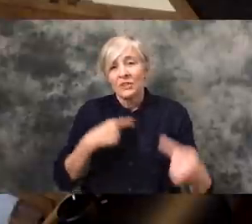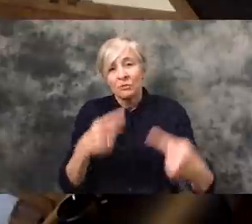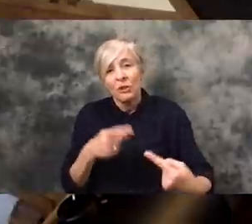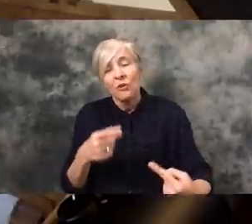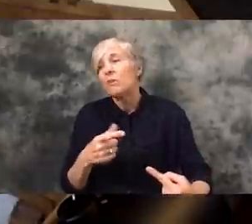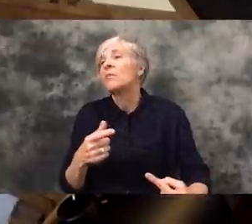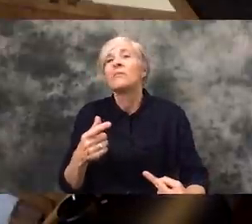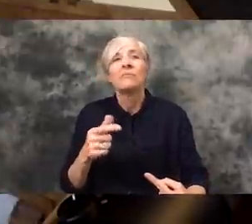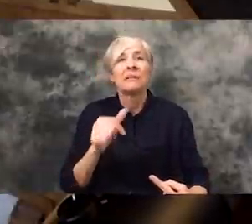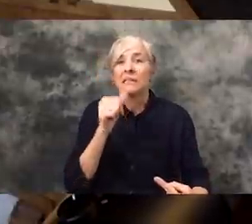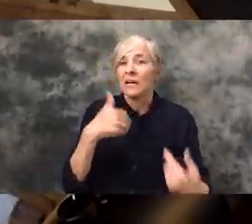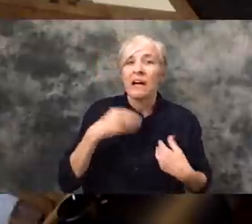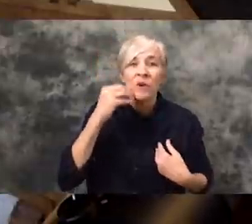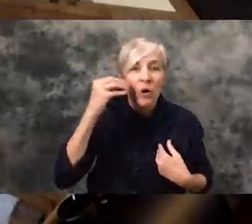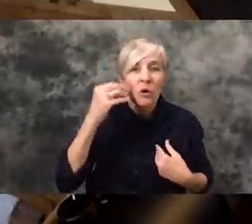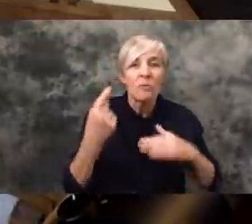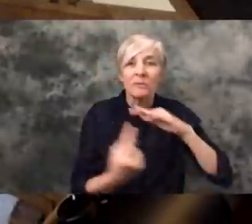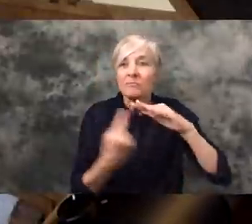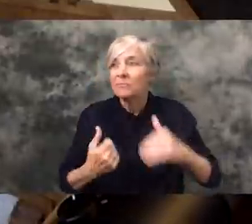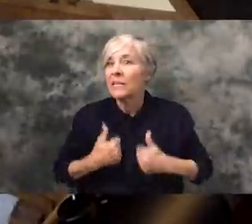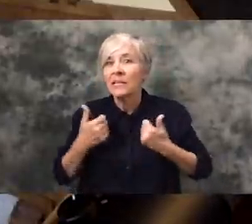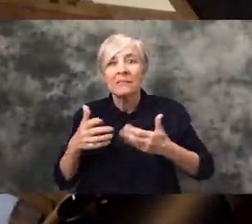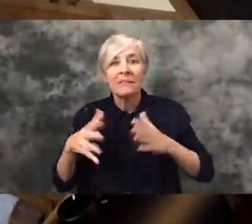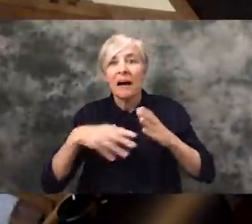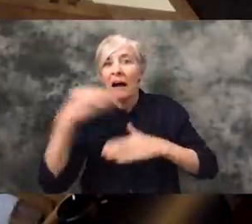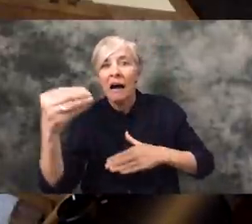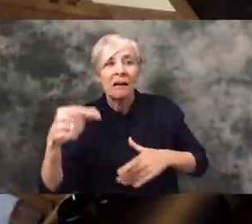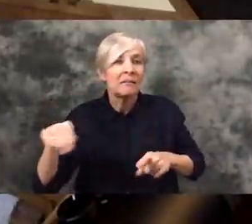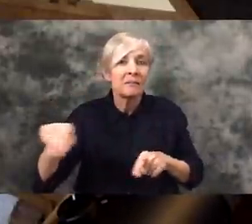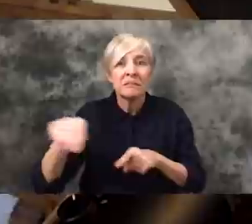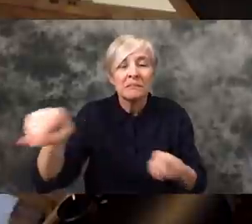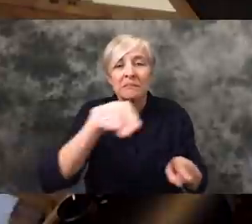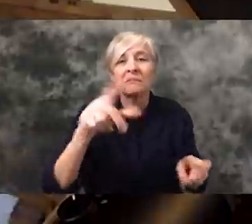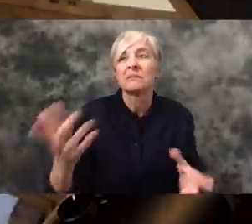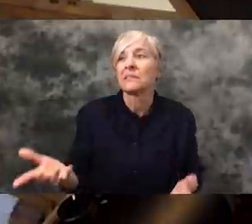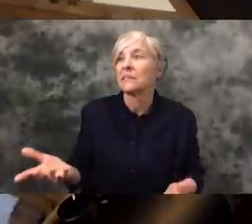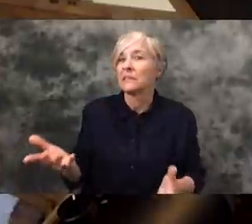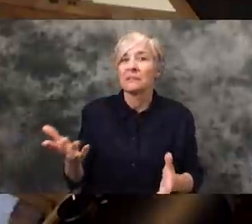struggled with homelessness (multiple times in life). I was kicked out of my